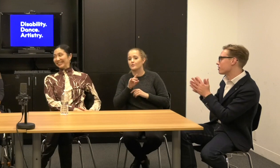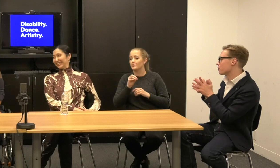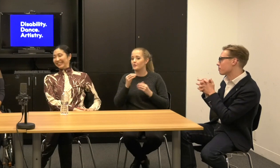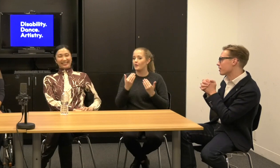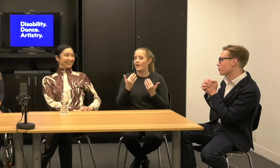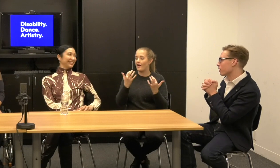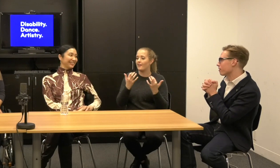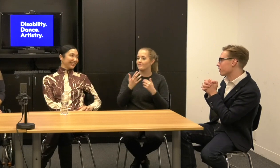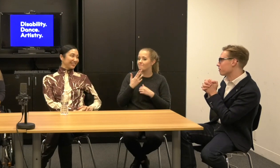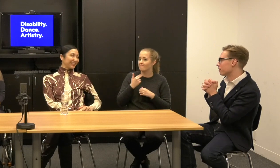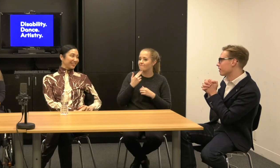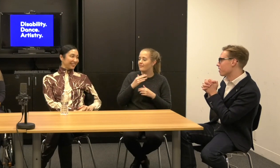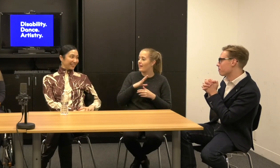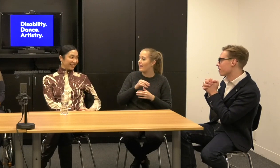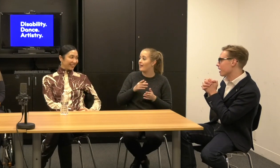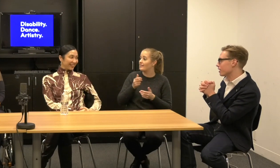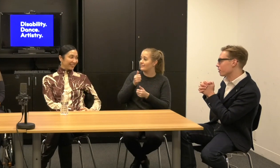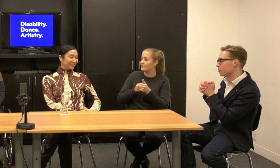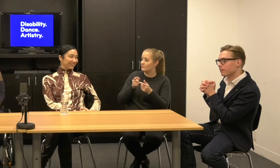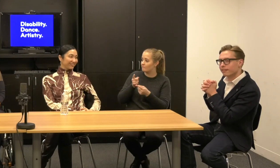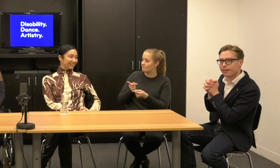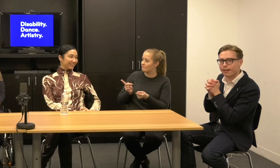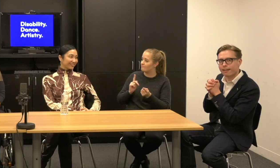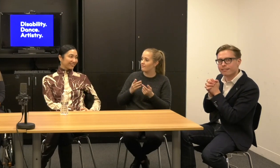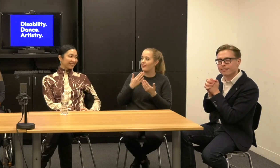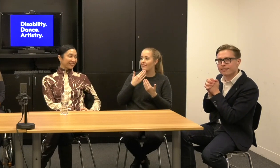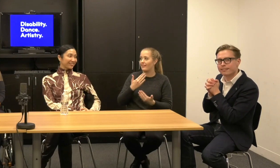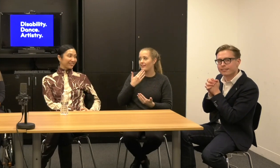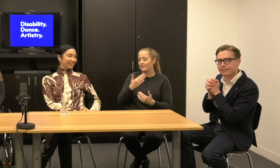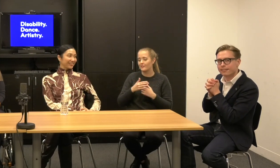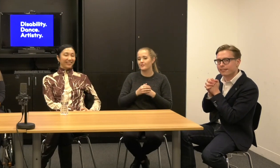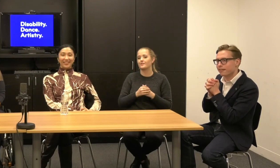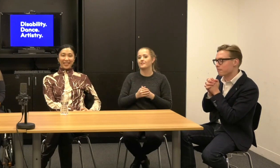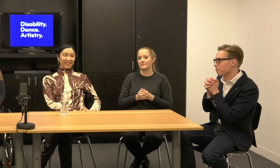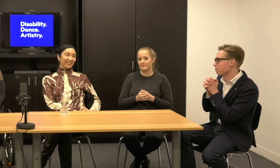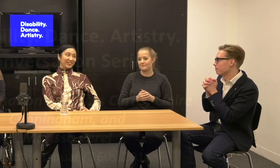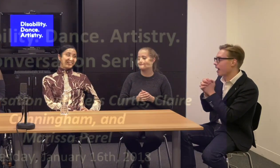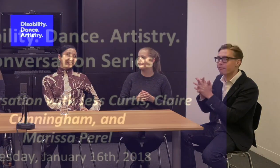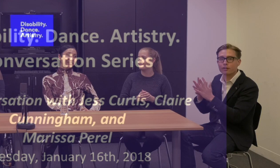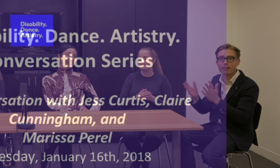one of you. Thank you. Have a good night.